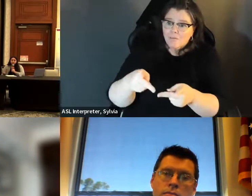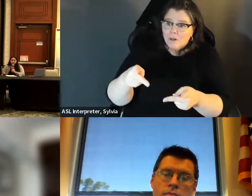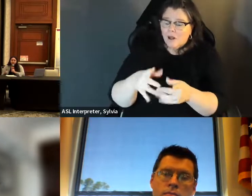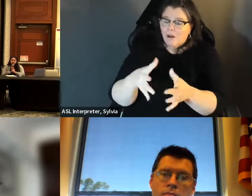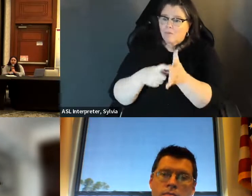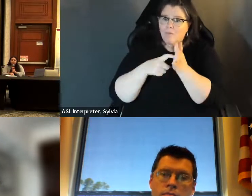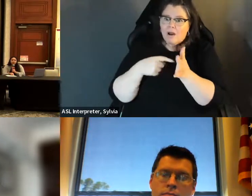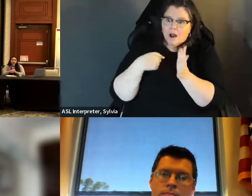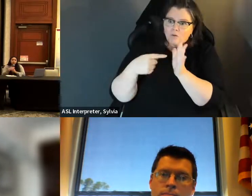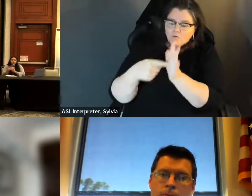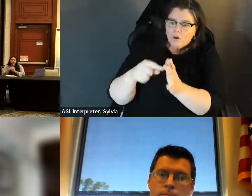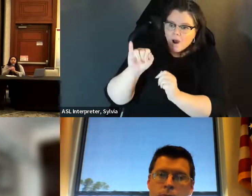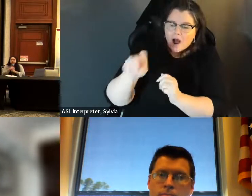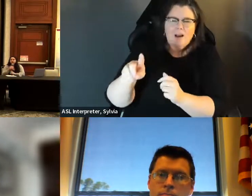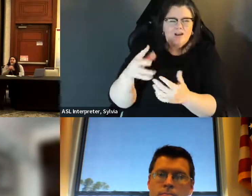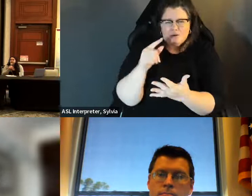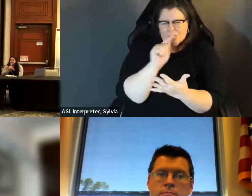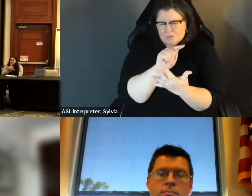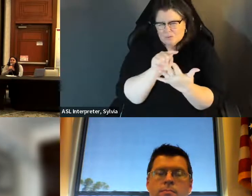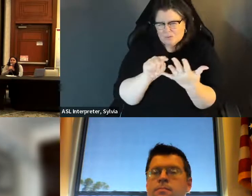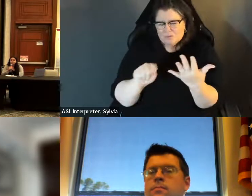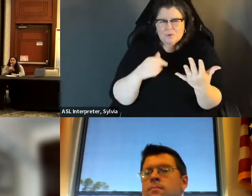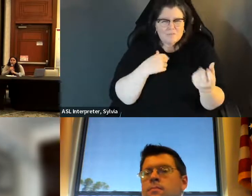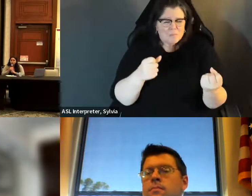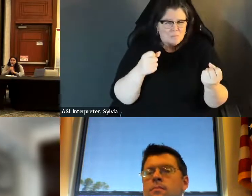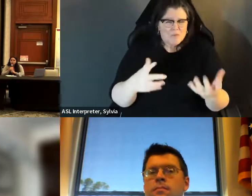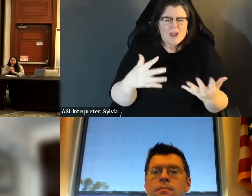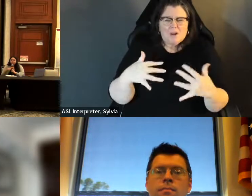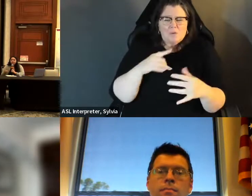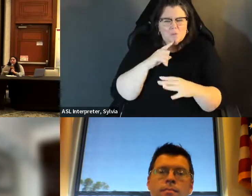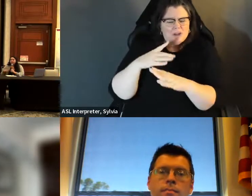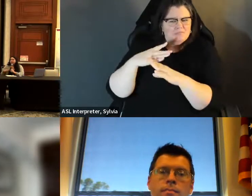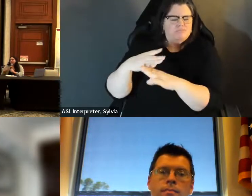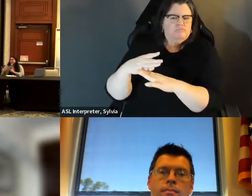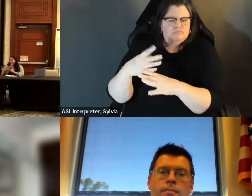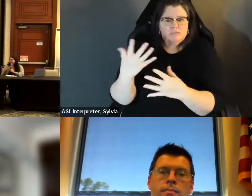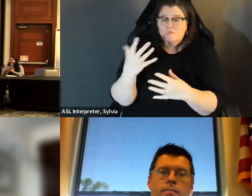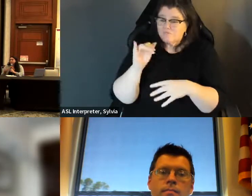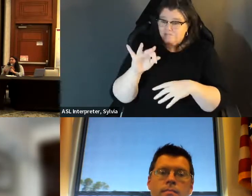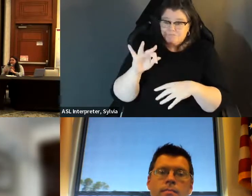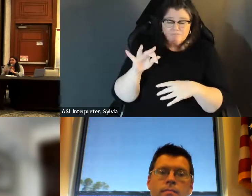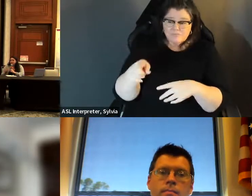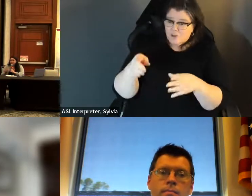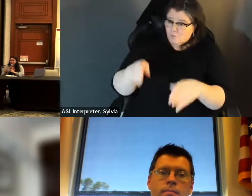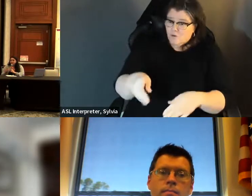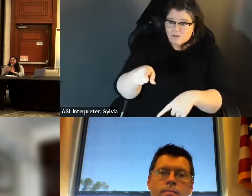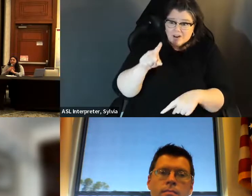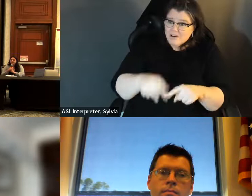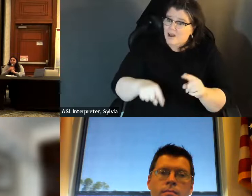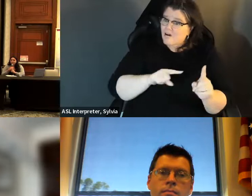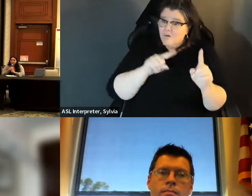can't -- new hire paperwork without an ID and these are all things we need to be able to go about our day-to-day